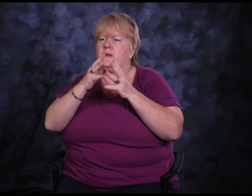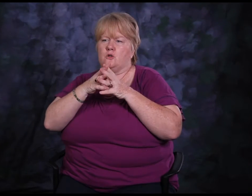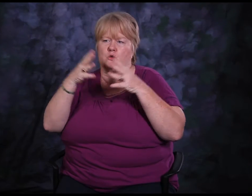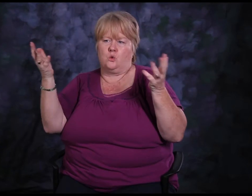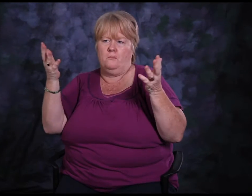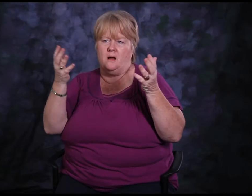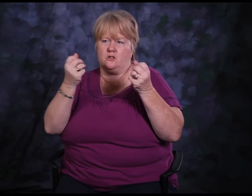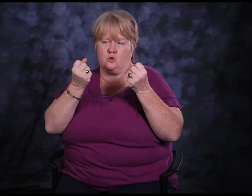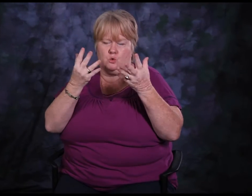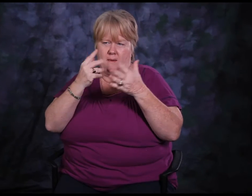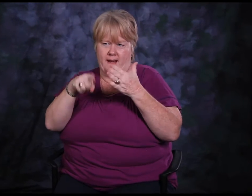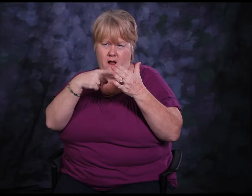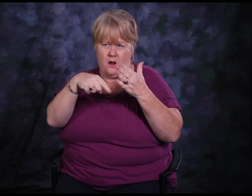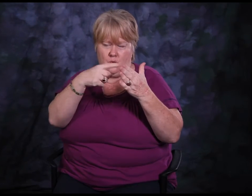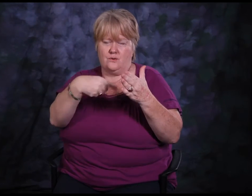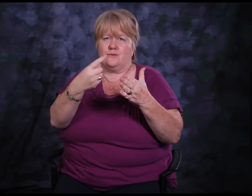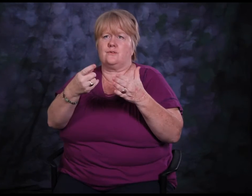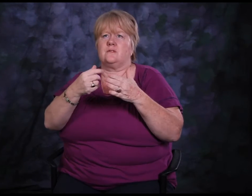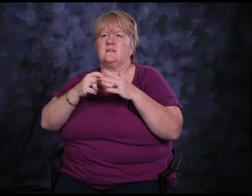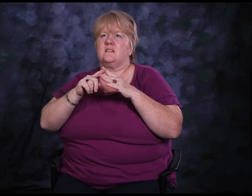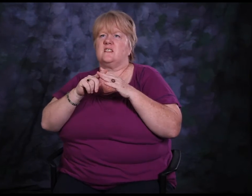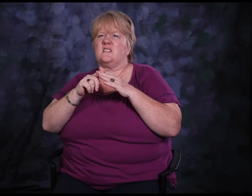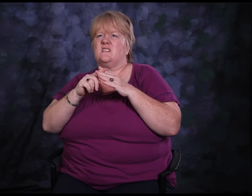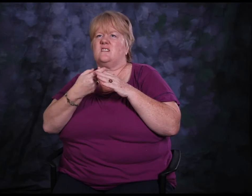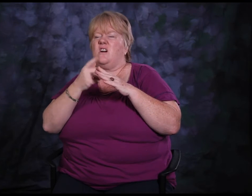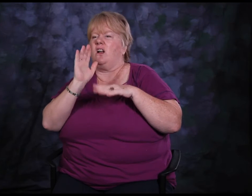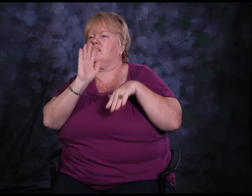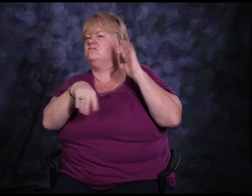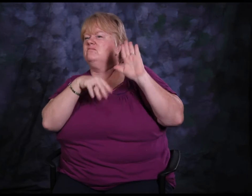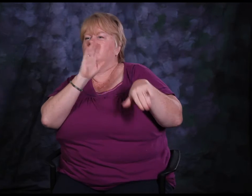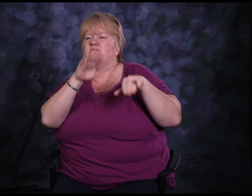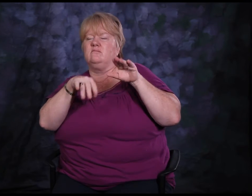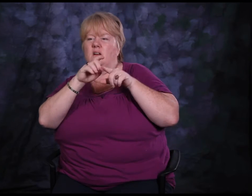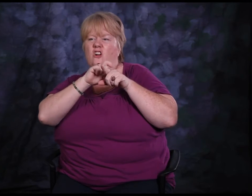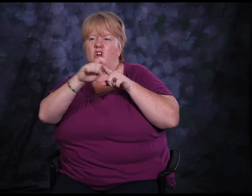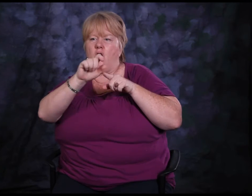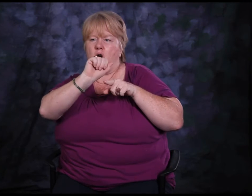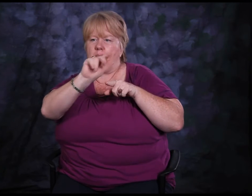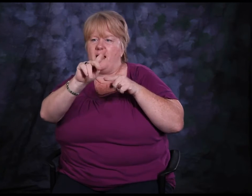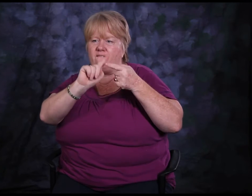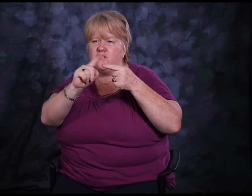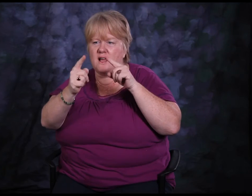I didn't care about calling my friends back, and I stayed home more and more often.